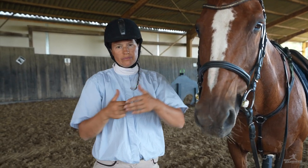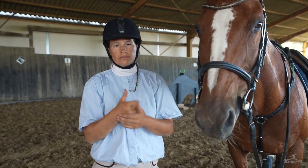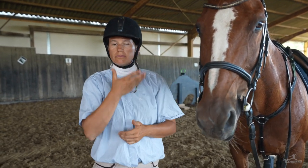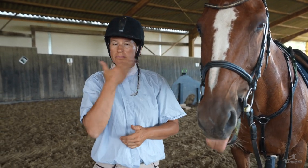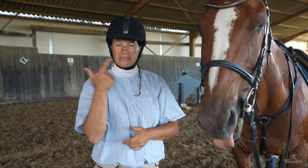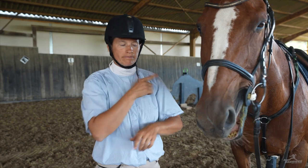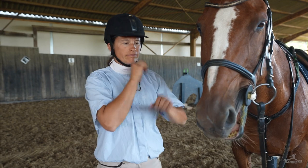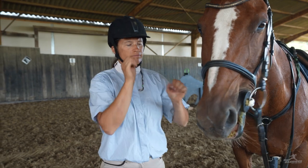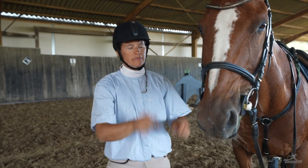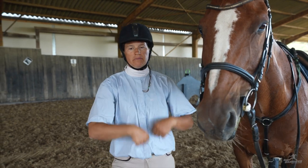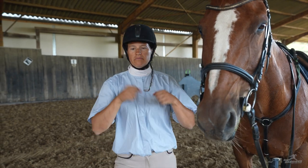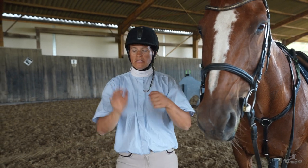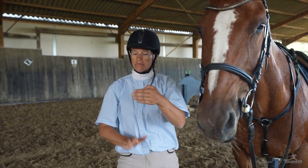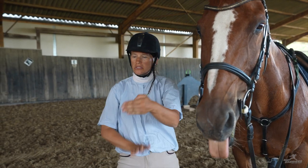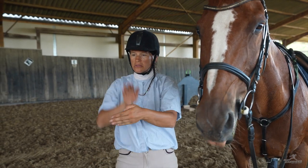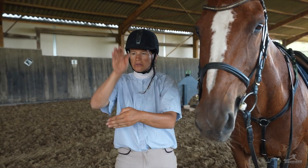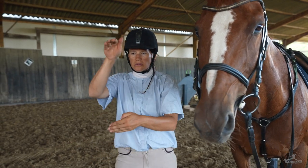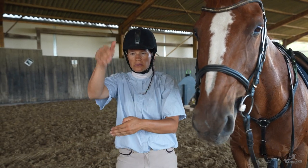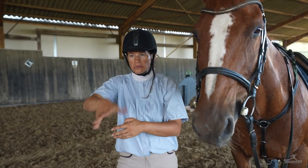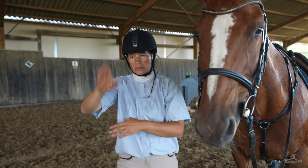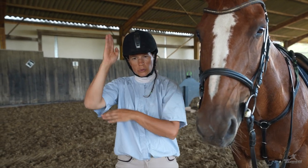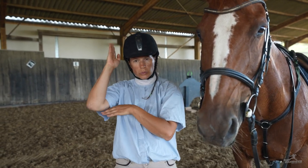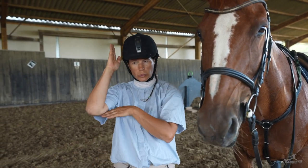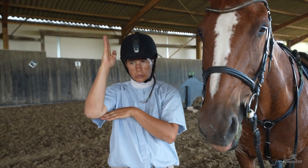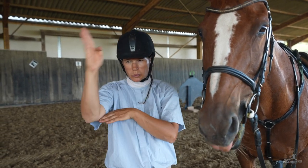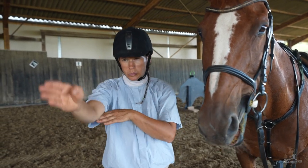though a top score will be awarded to